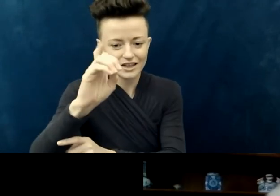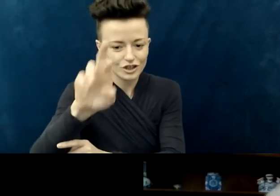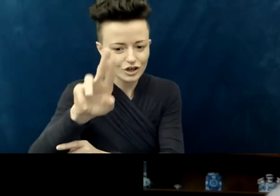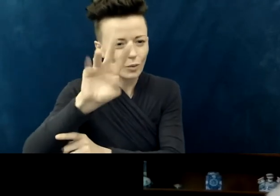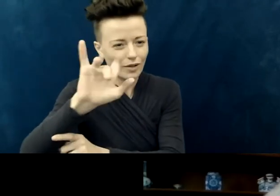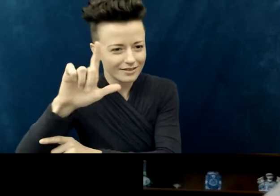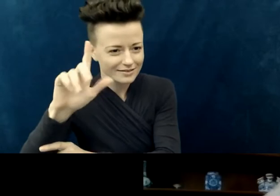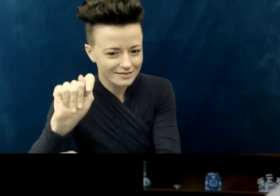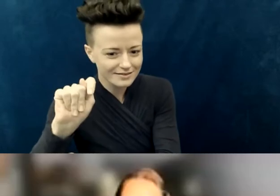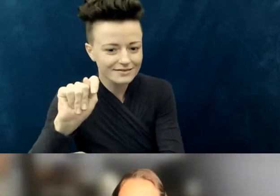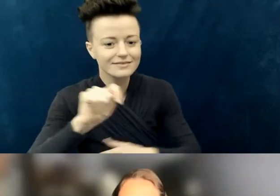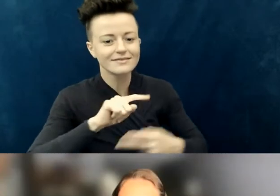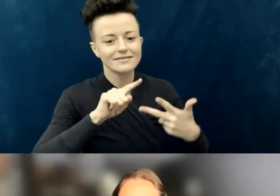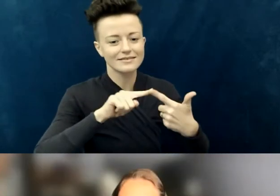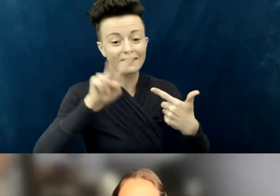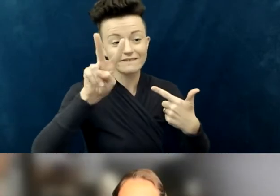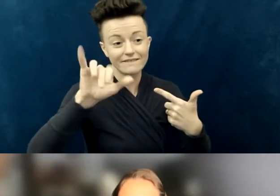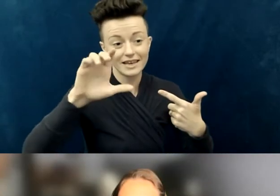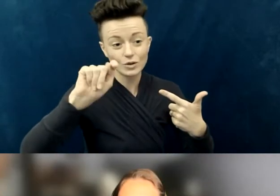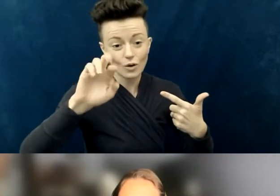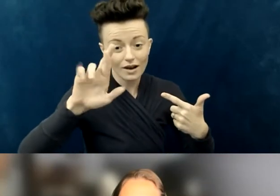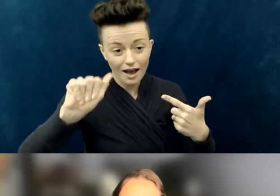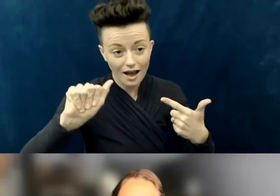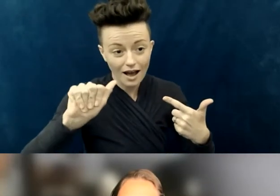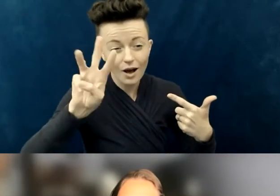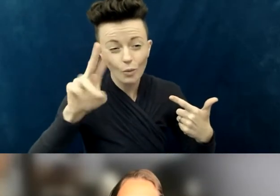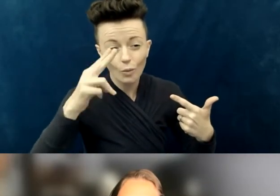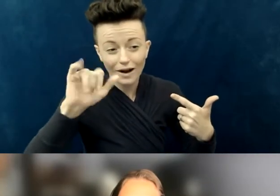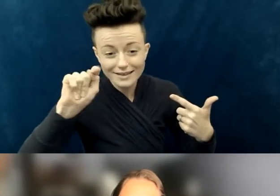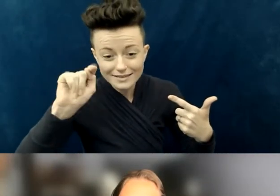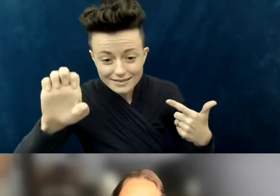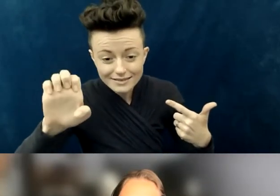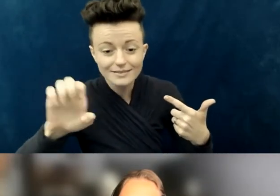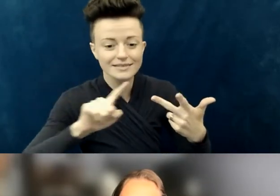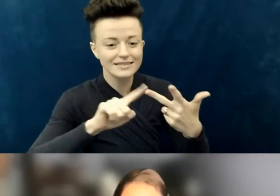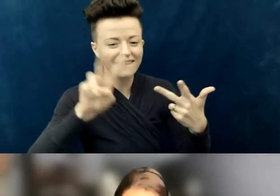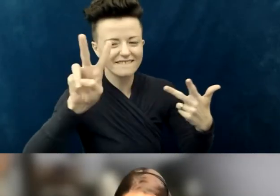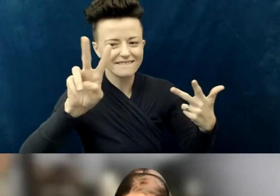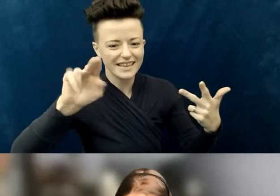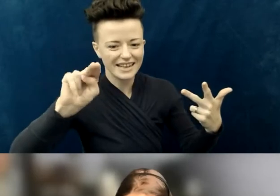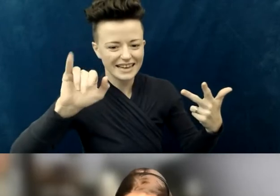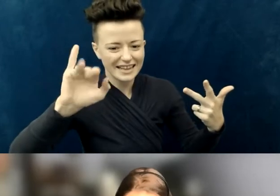Vinnie Adams, Dave VanderWoude, Lynn Swedberg,